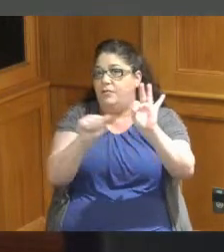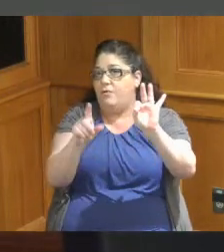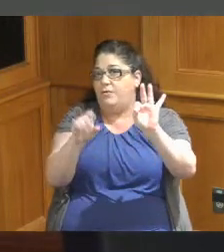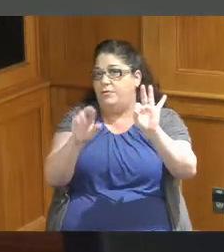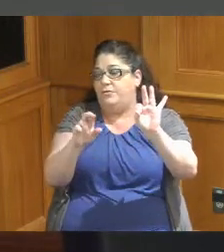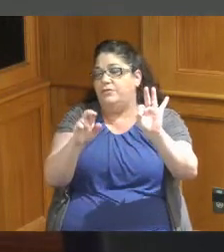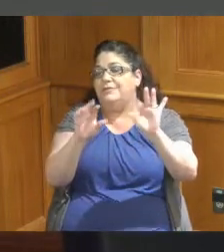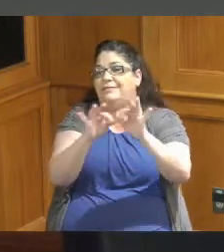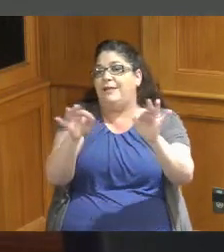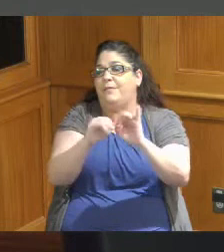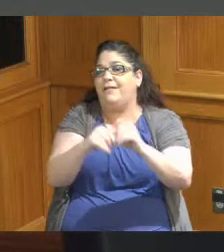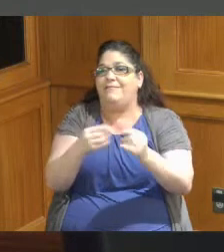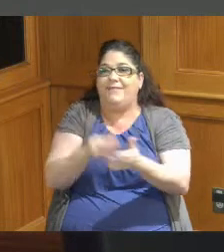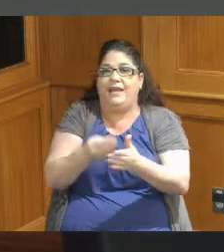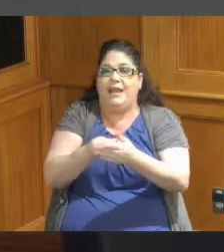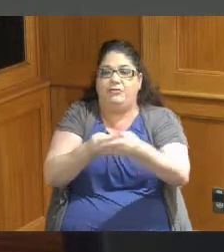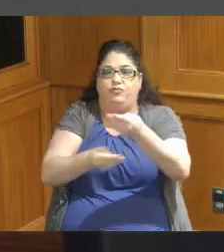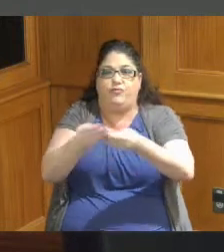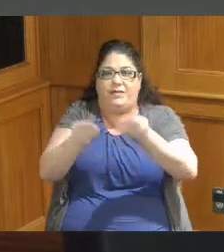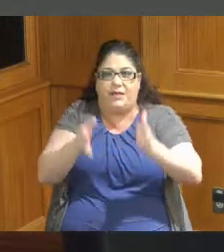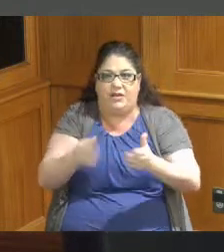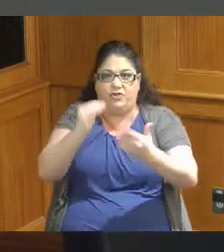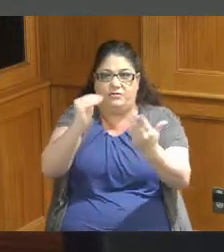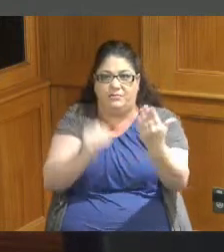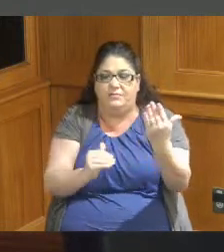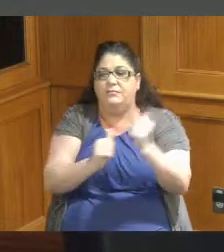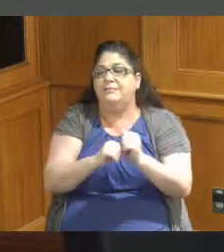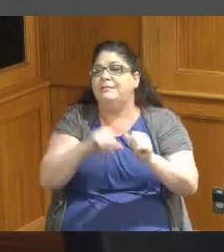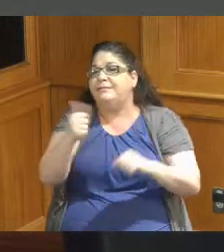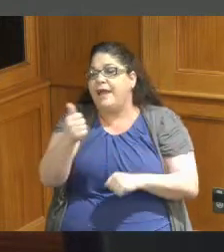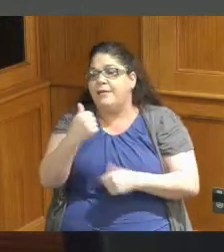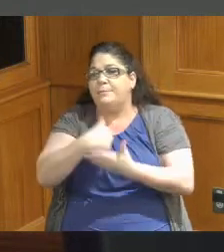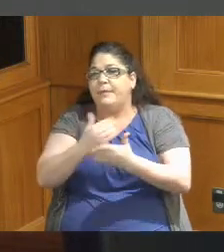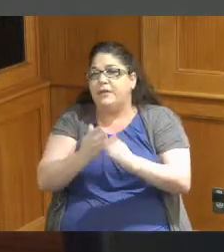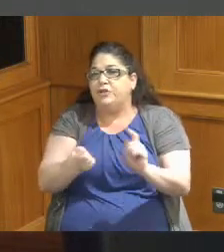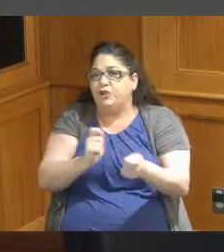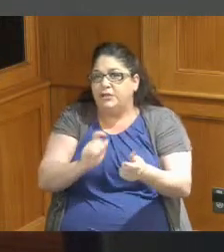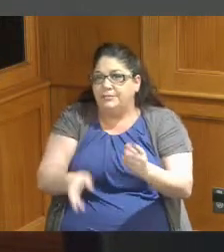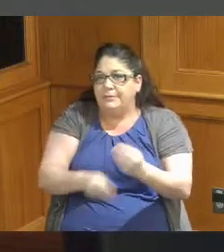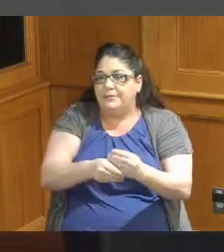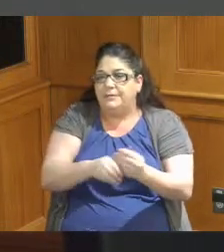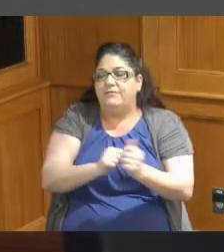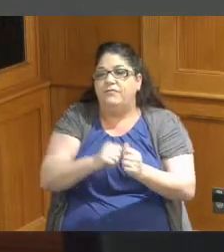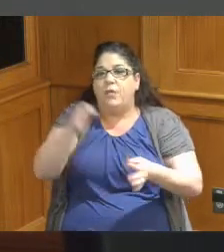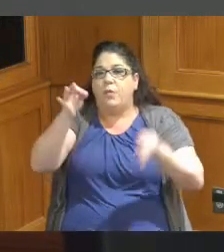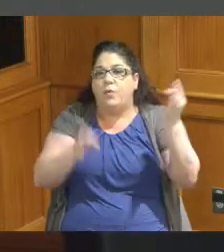of financial transactions item number 10 is a budget adjustment on the court of common pleas for